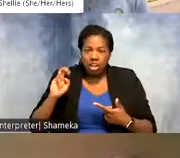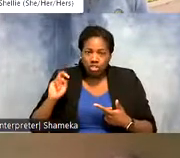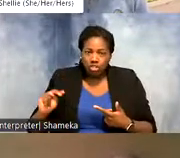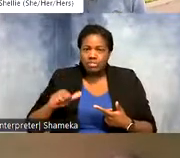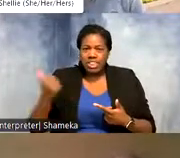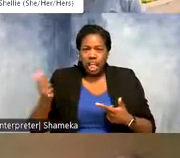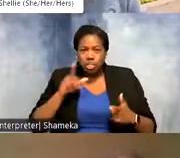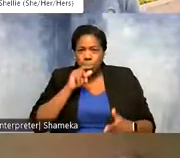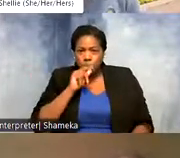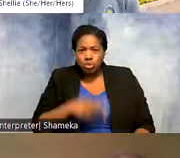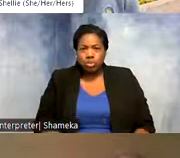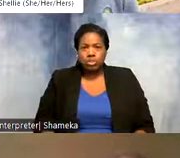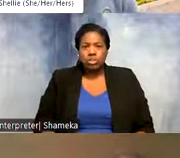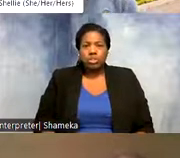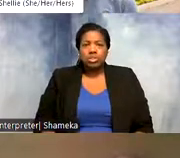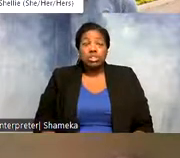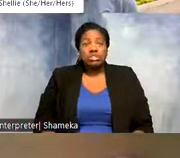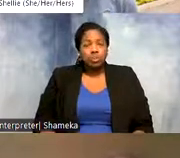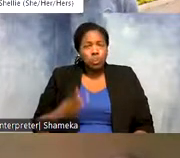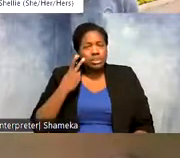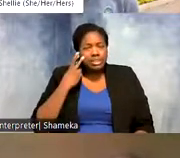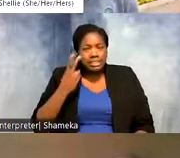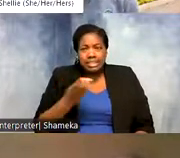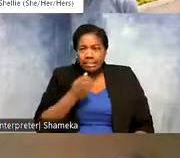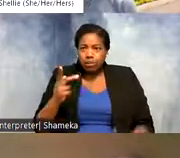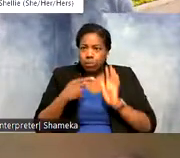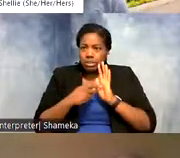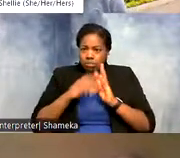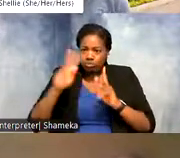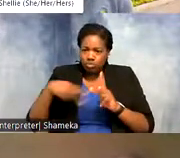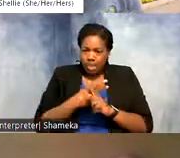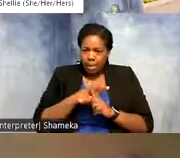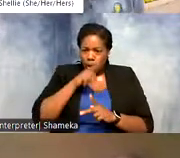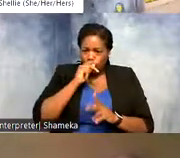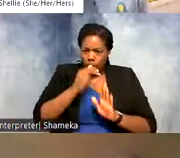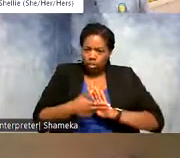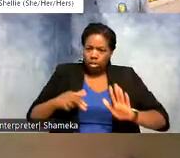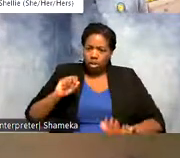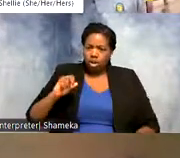So we've seen some examples of these shorebirds and from what you said these shorebirds